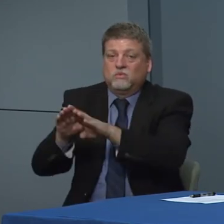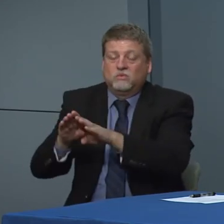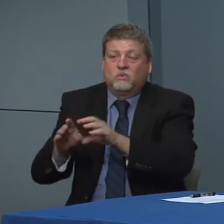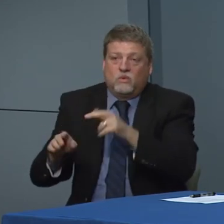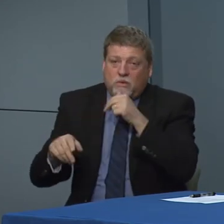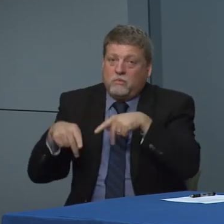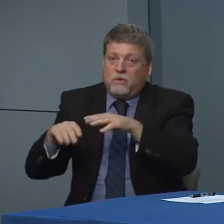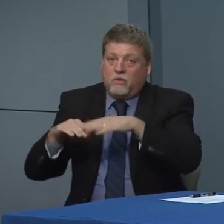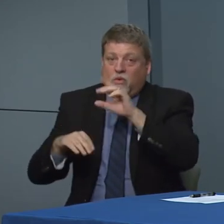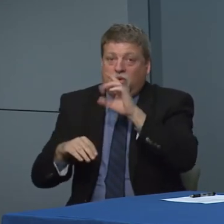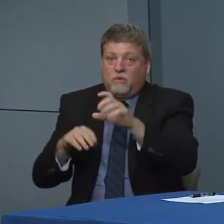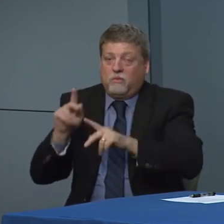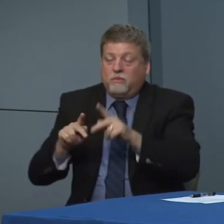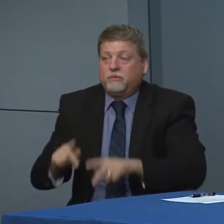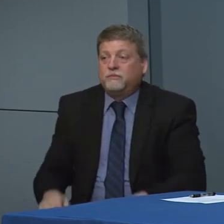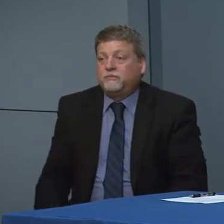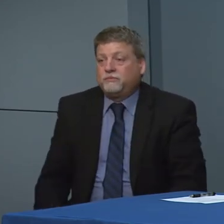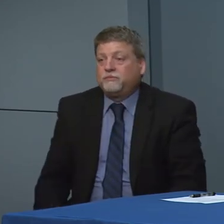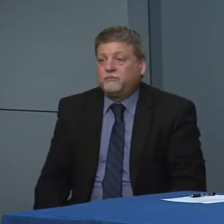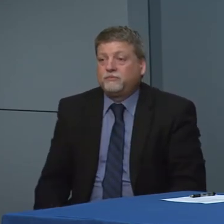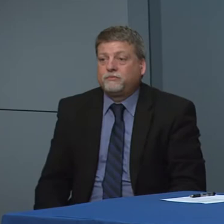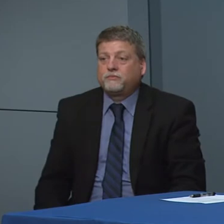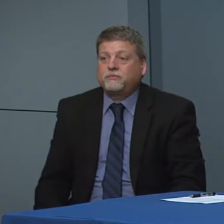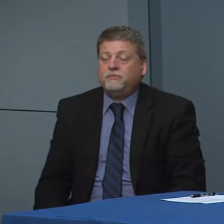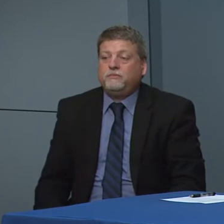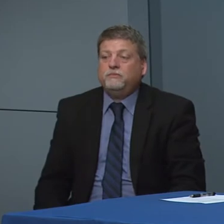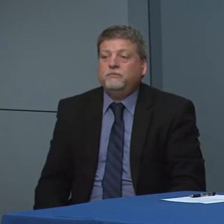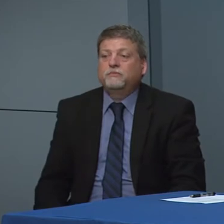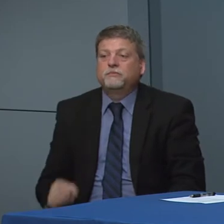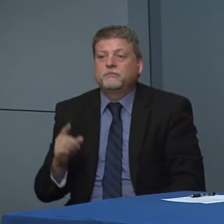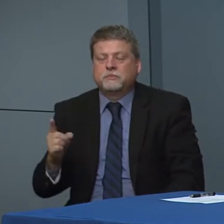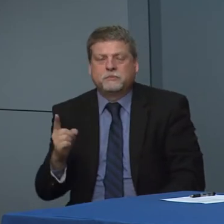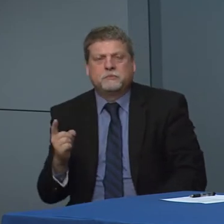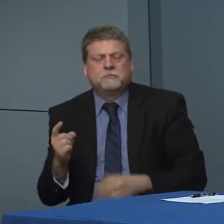So I understand that the state is not counting cases